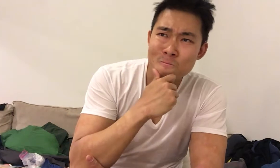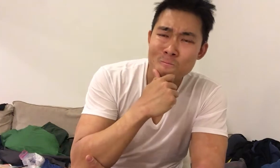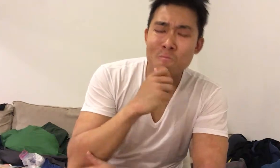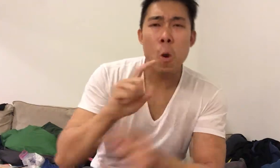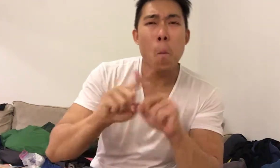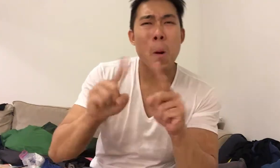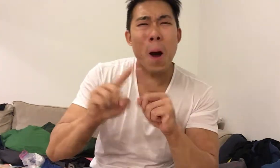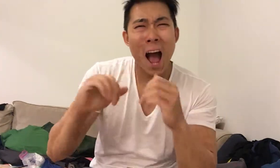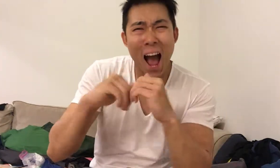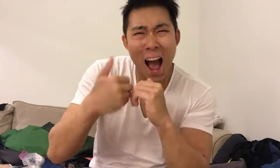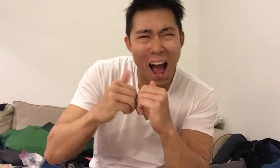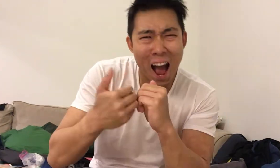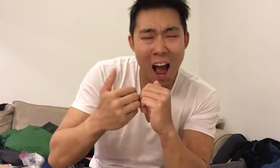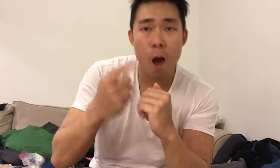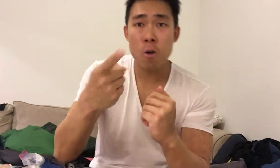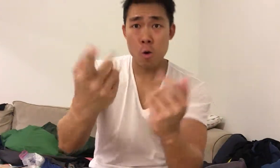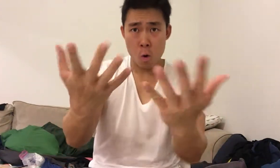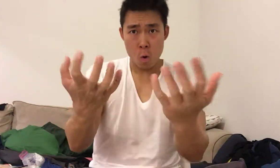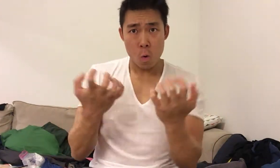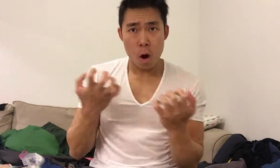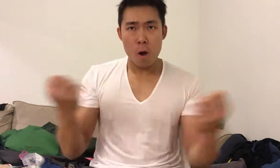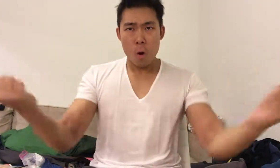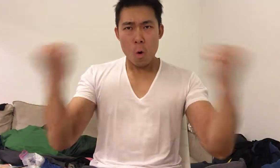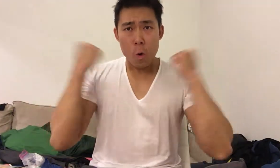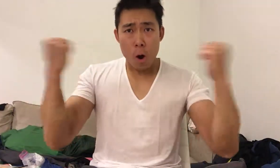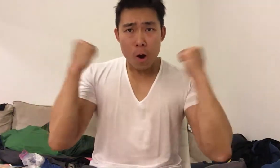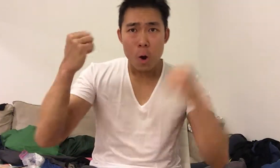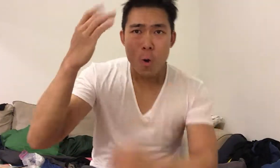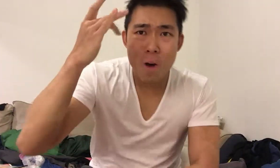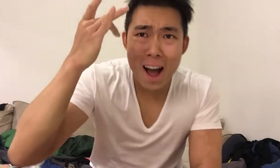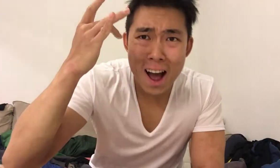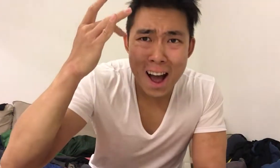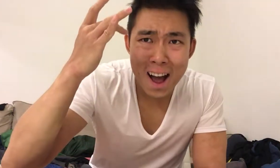But how do you determine your goals? Why do you want to work out?